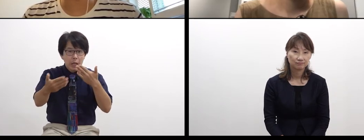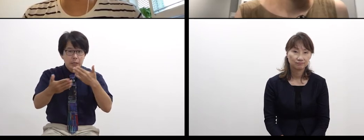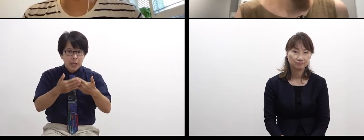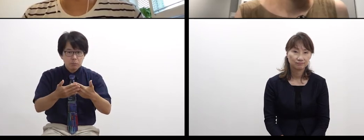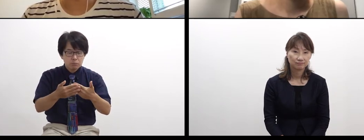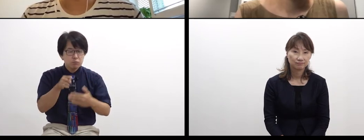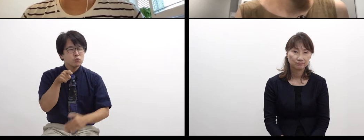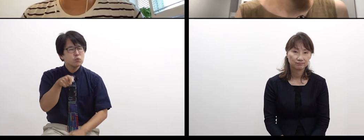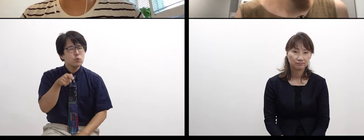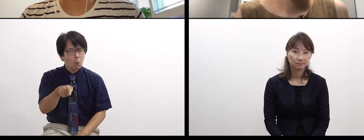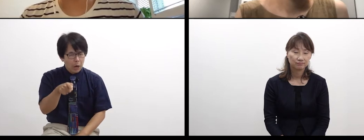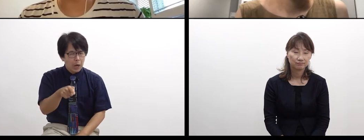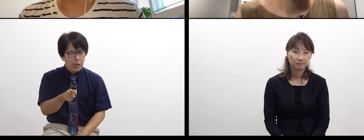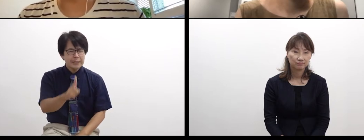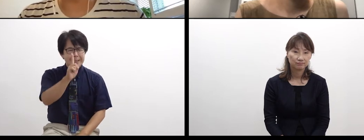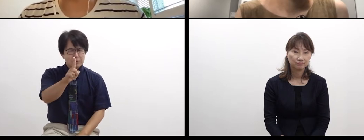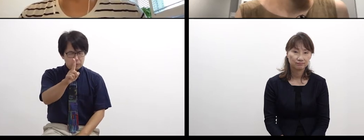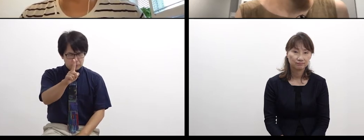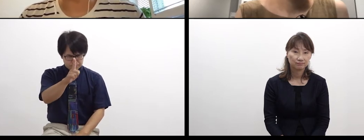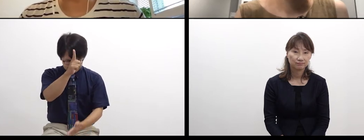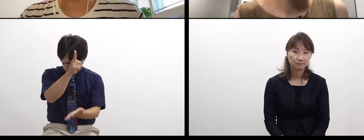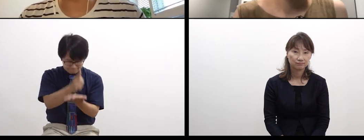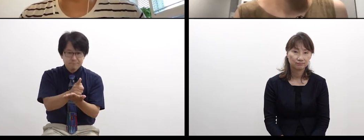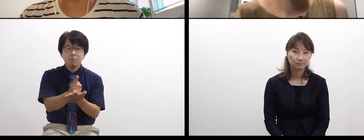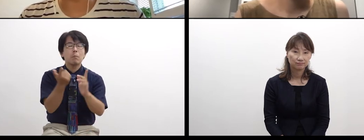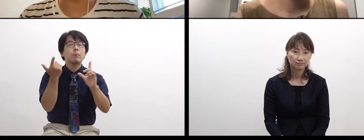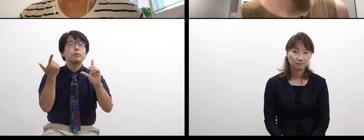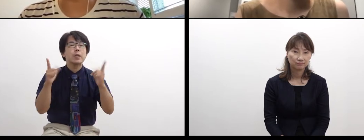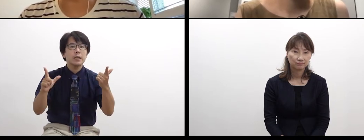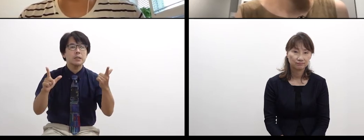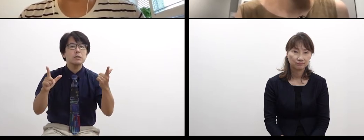music experience is never only one kind of experience.